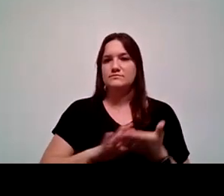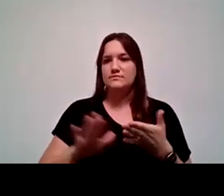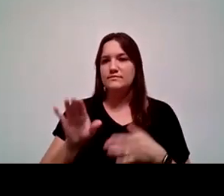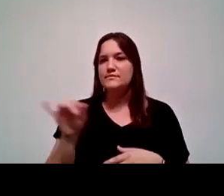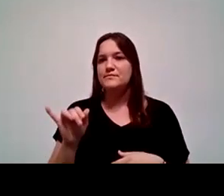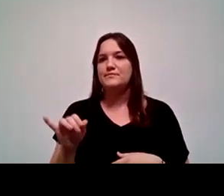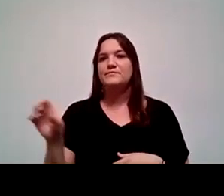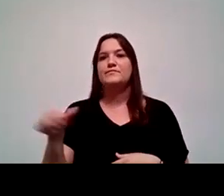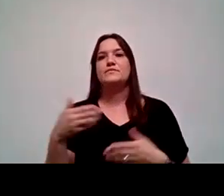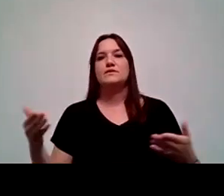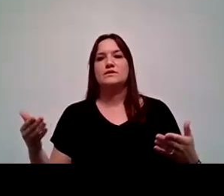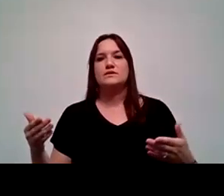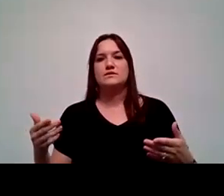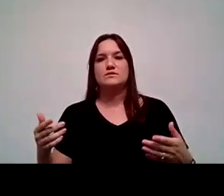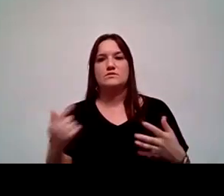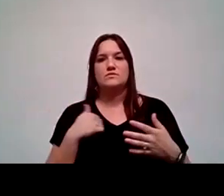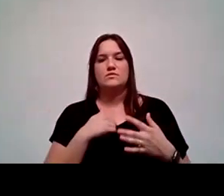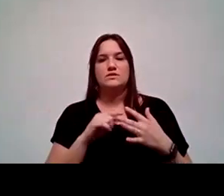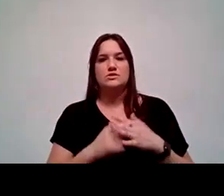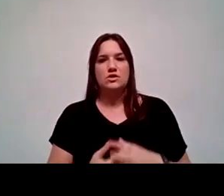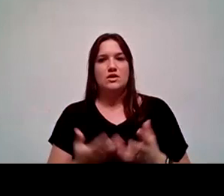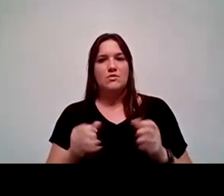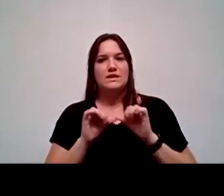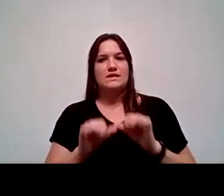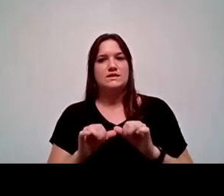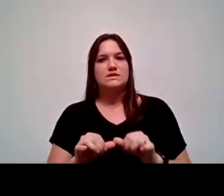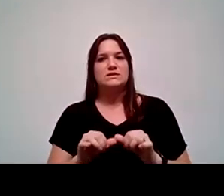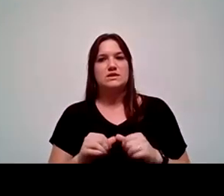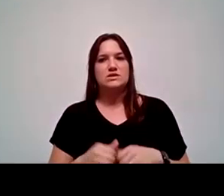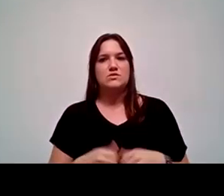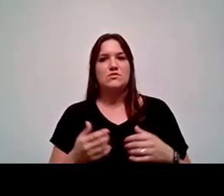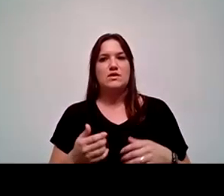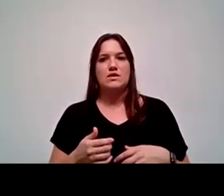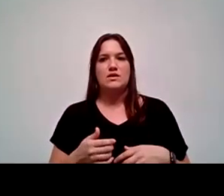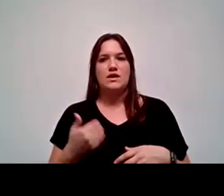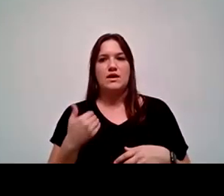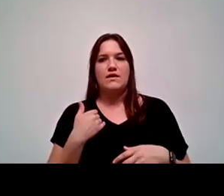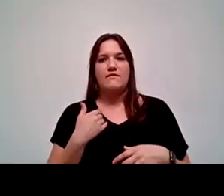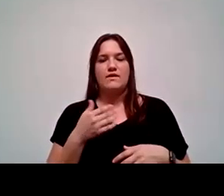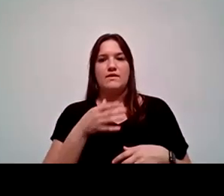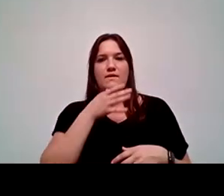The other thing, one of the things that we started and I want to continue to expand on is having as a parent Spanish night,